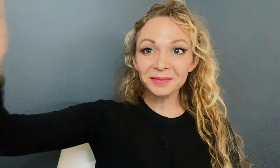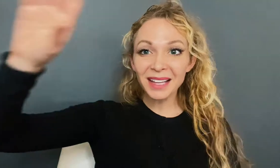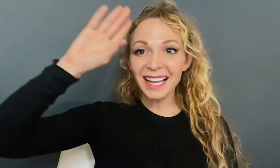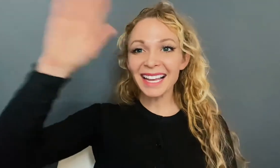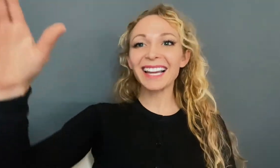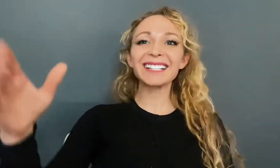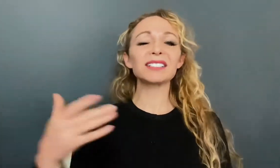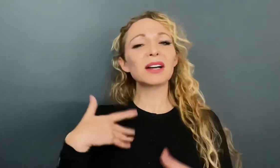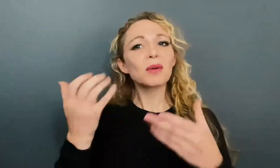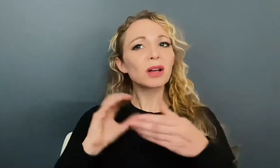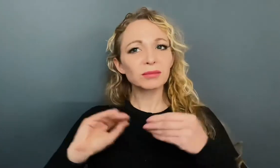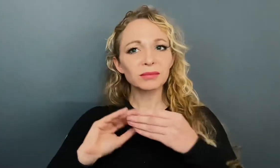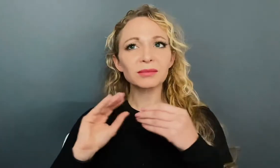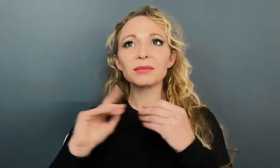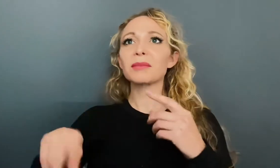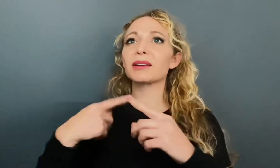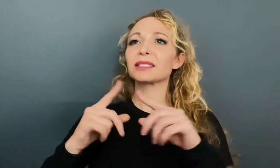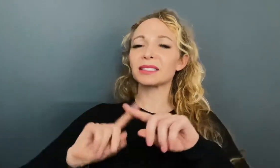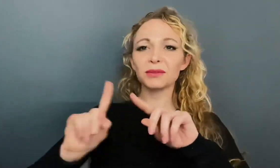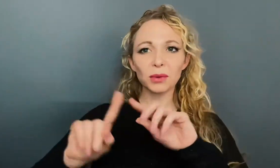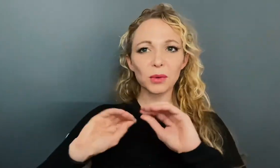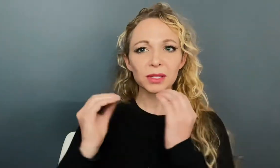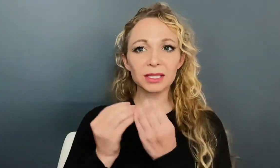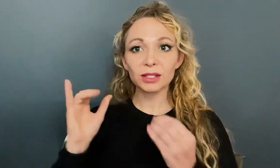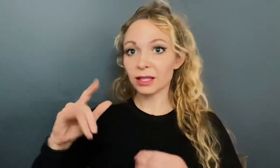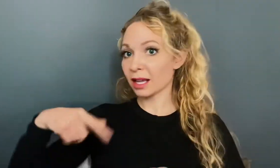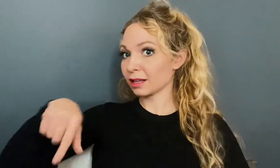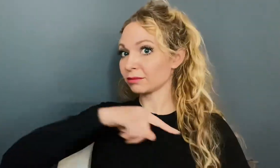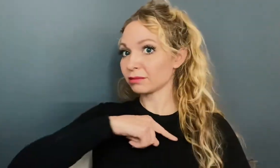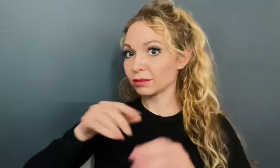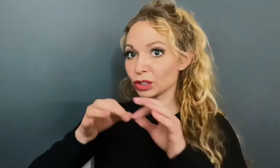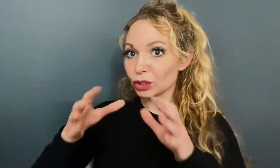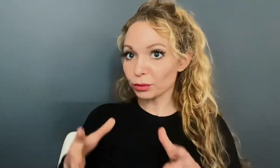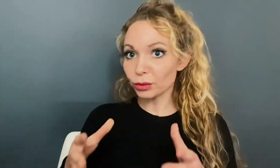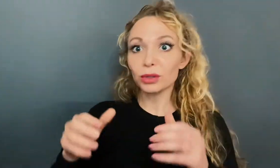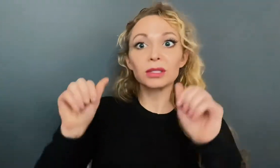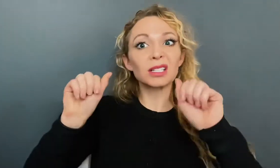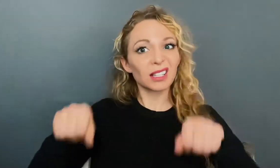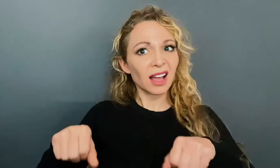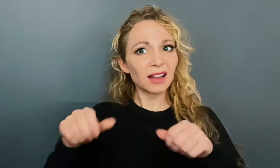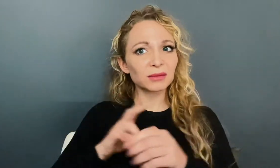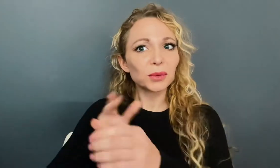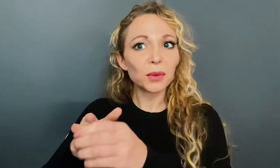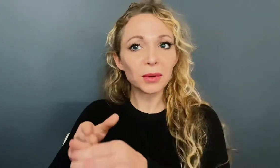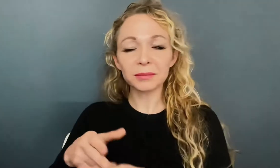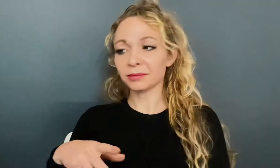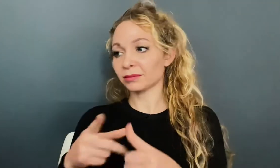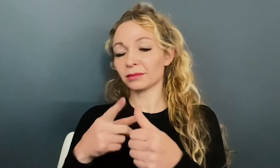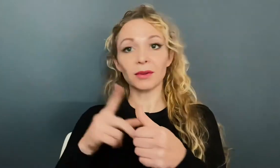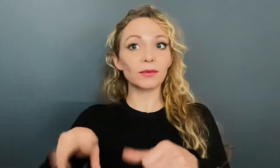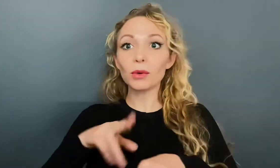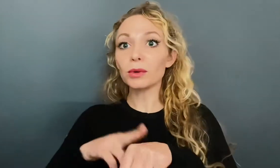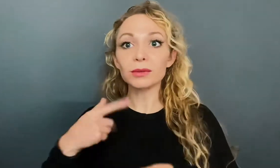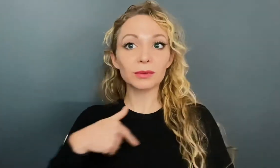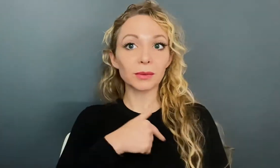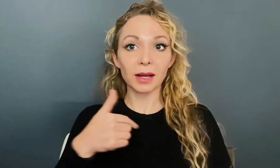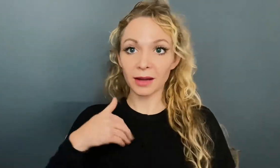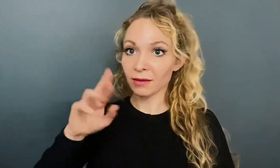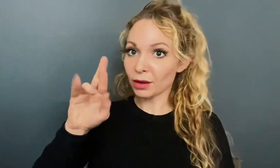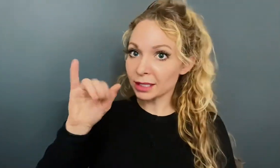Hi, I wanted to talk about the different organizations that interpreters can join. Of course, we have RID,